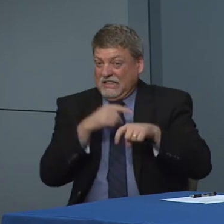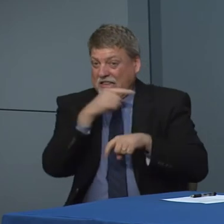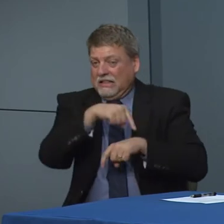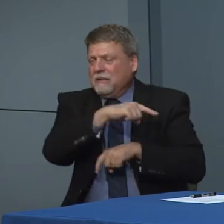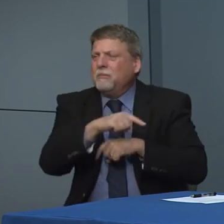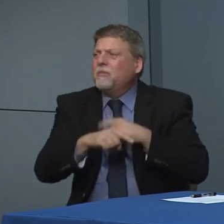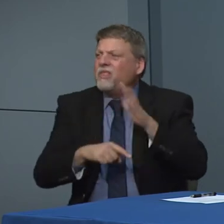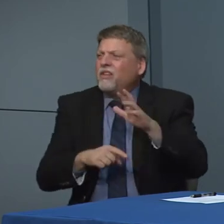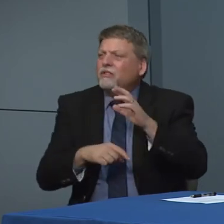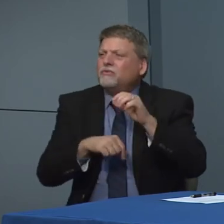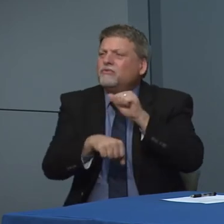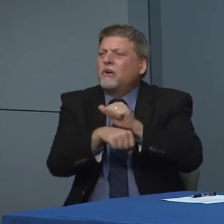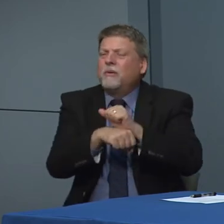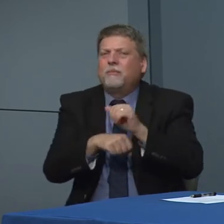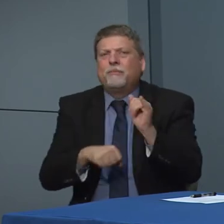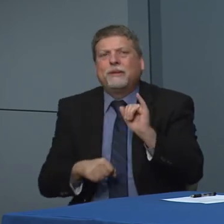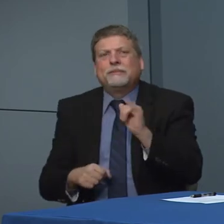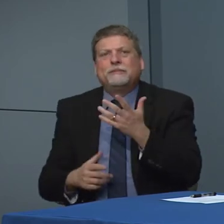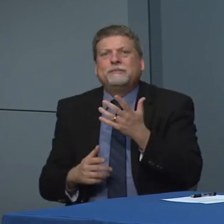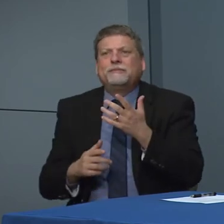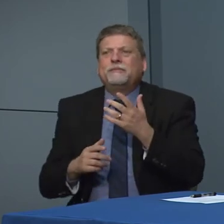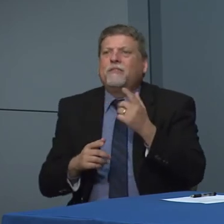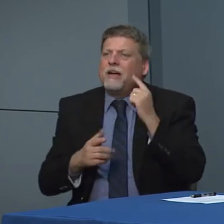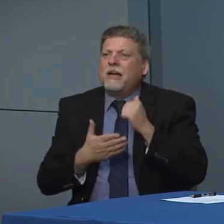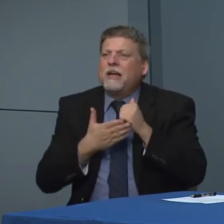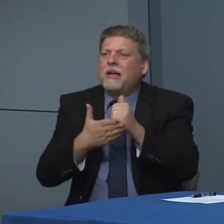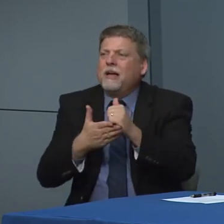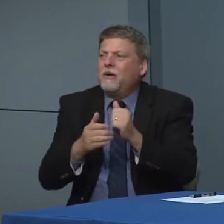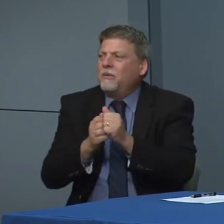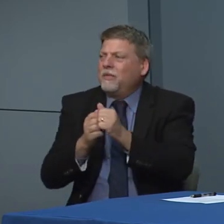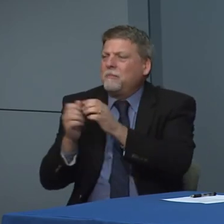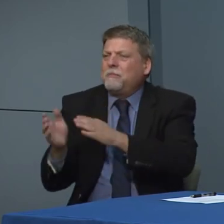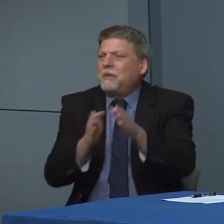anticipate using them in more of planning function. They've